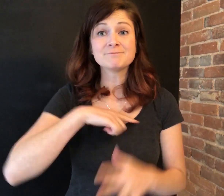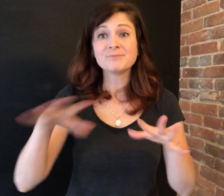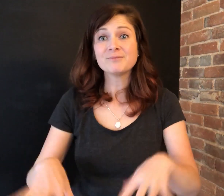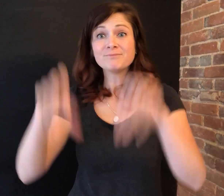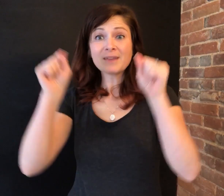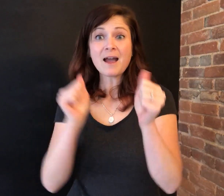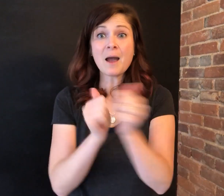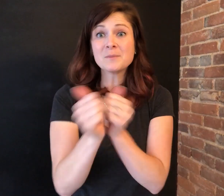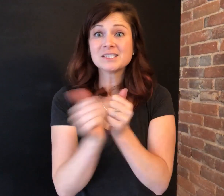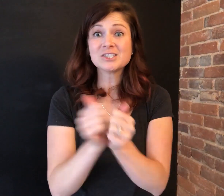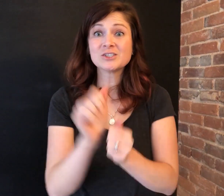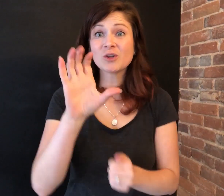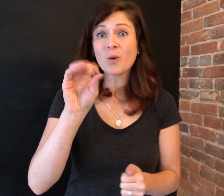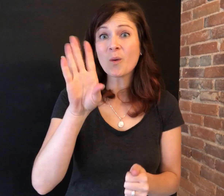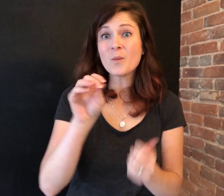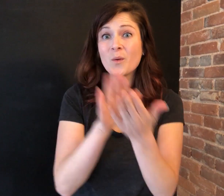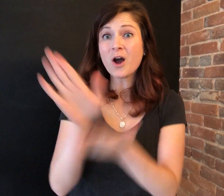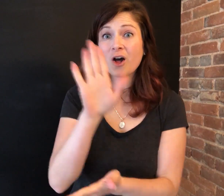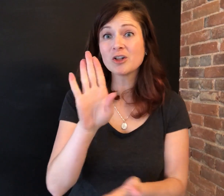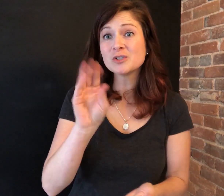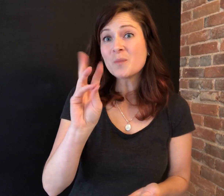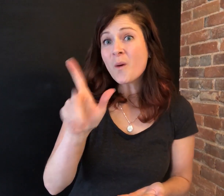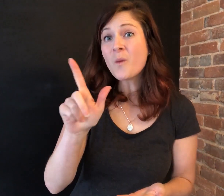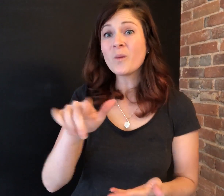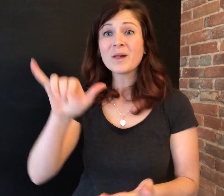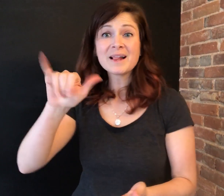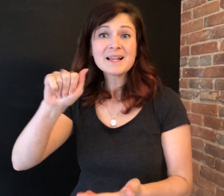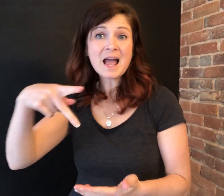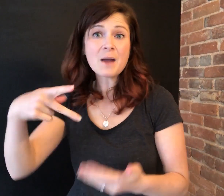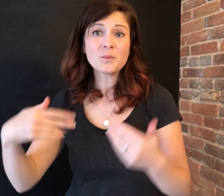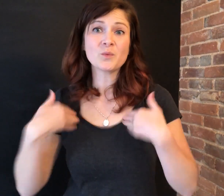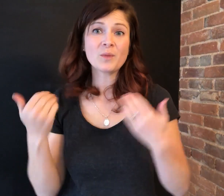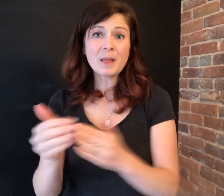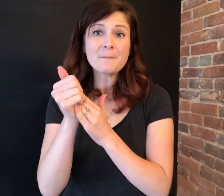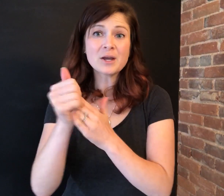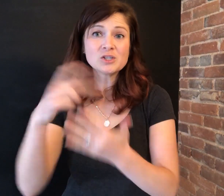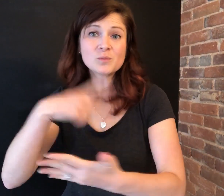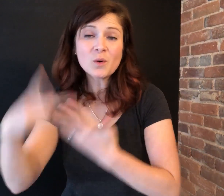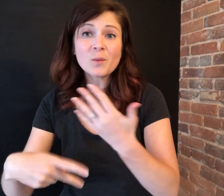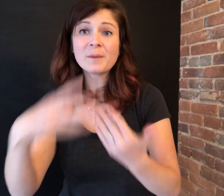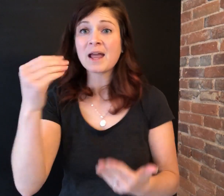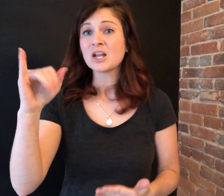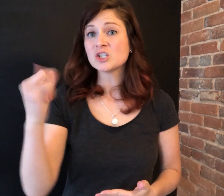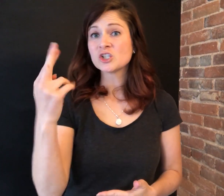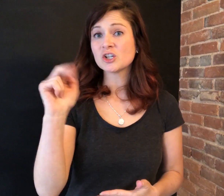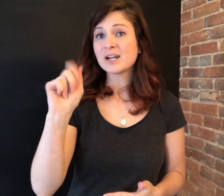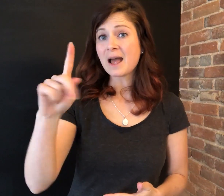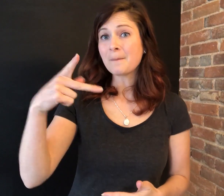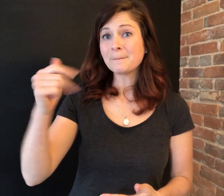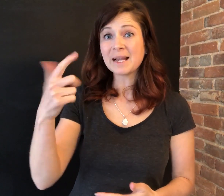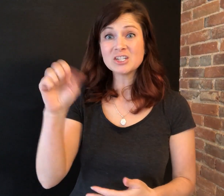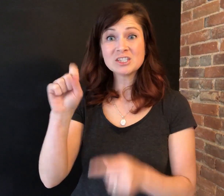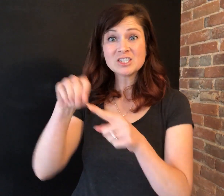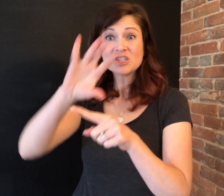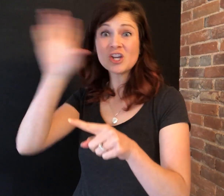This means that our youth programs: College Bowl, Youth Ambassador Program, and the Jr. NAD Pages